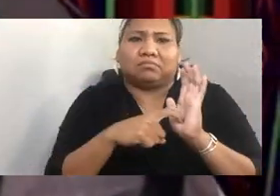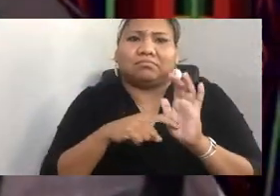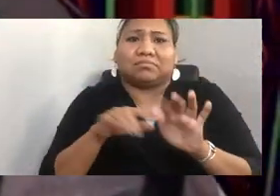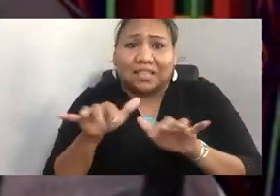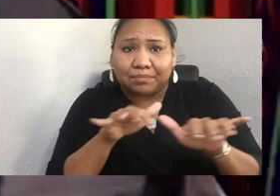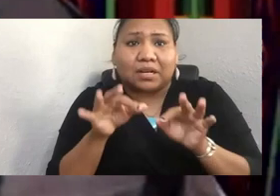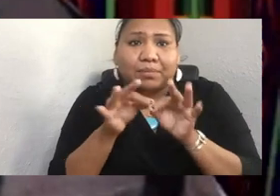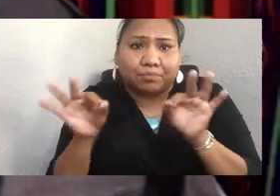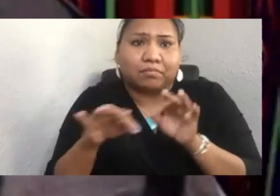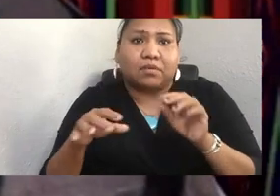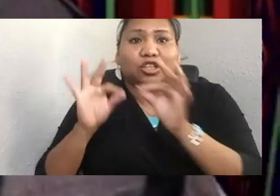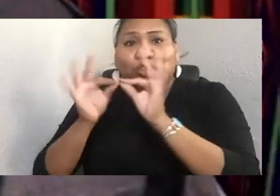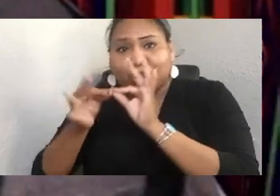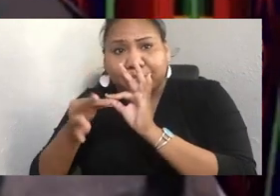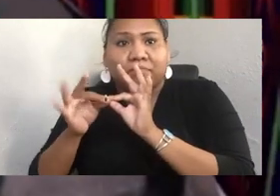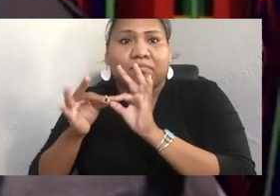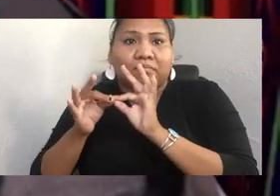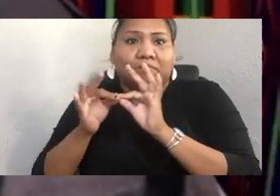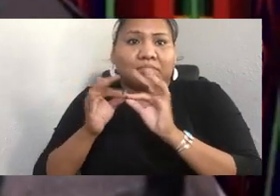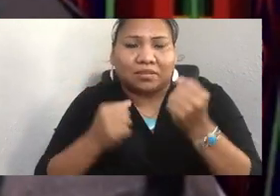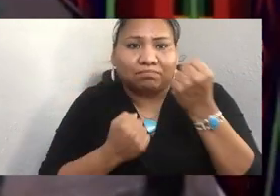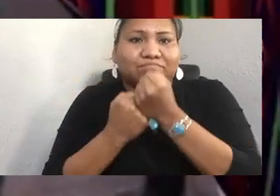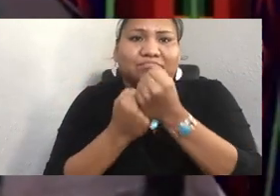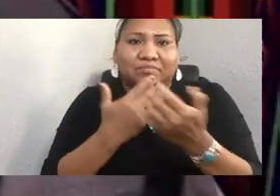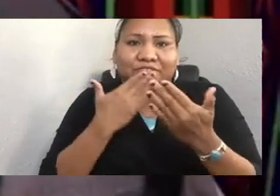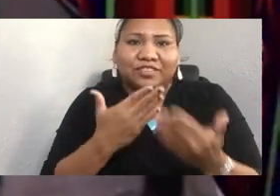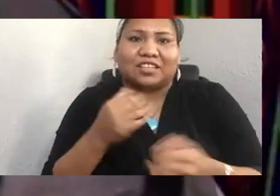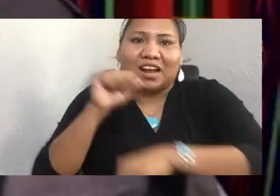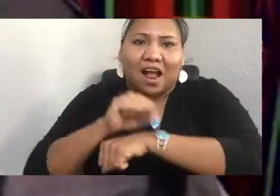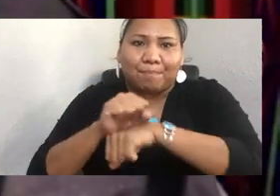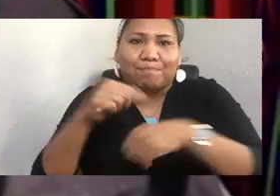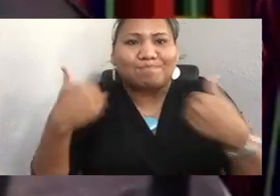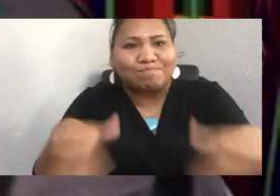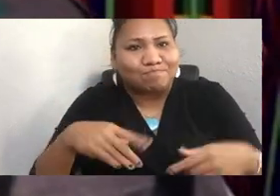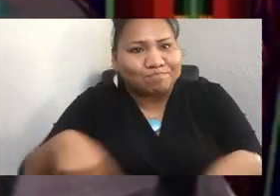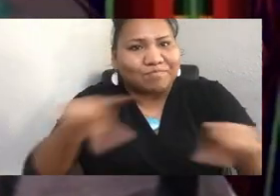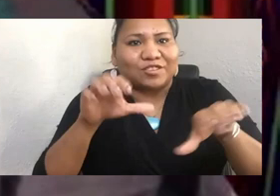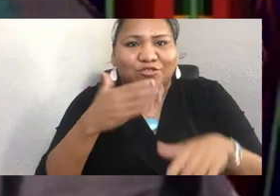are supporting the good work and bringing the words forward